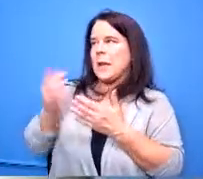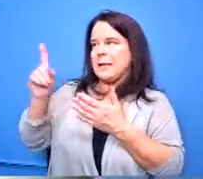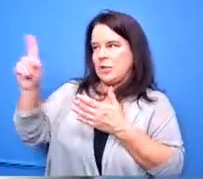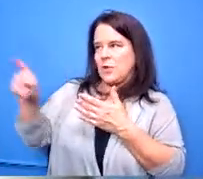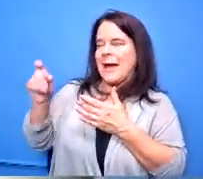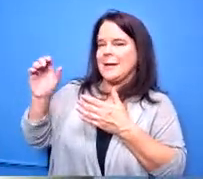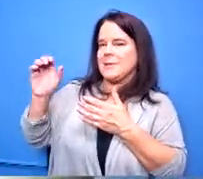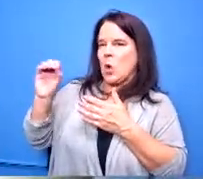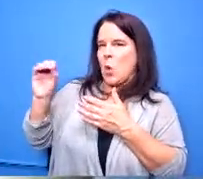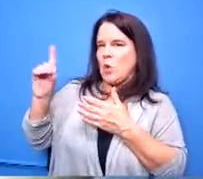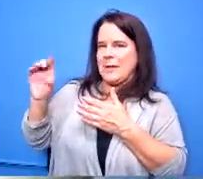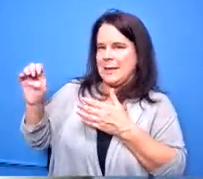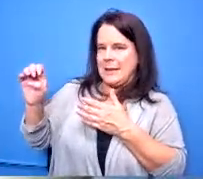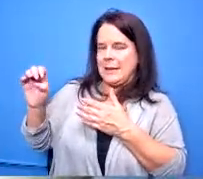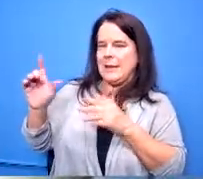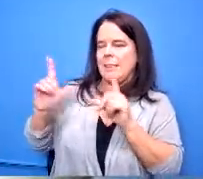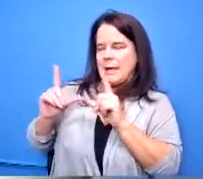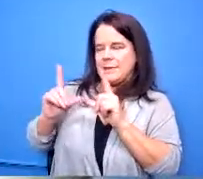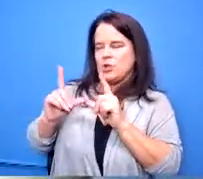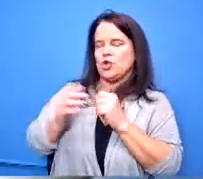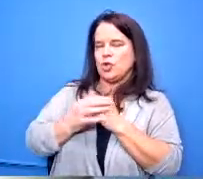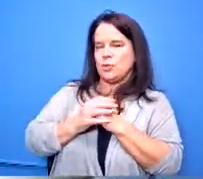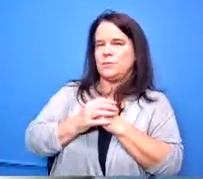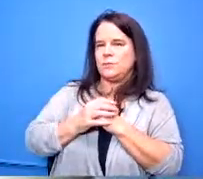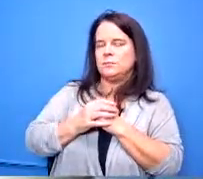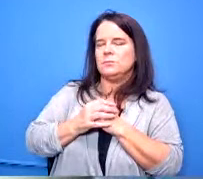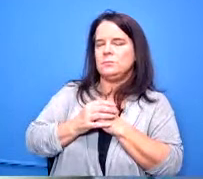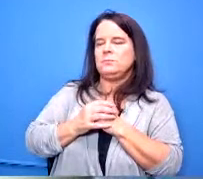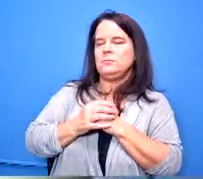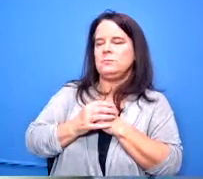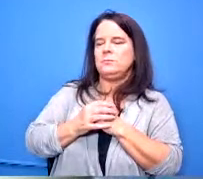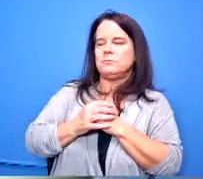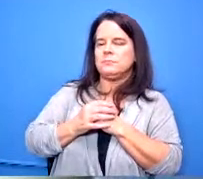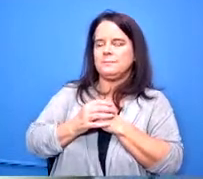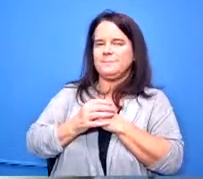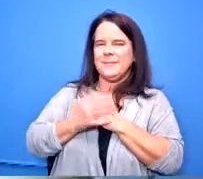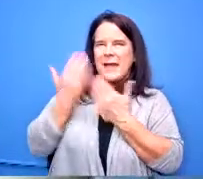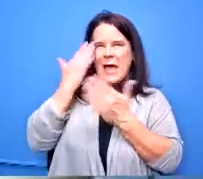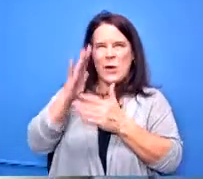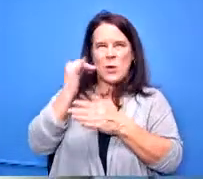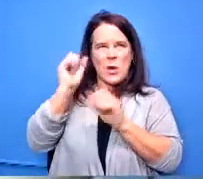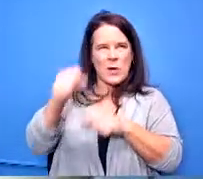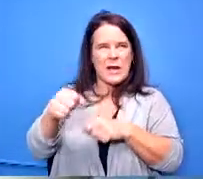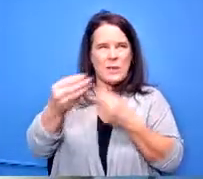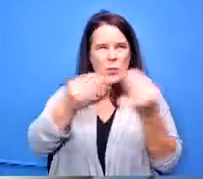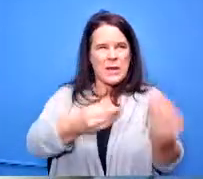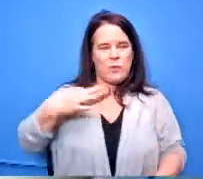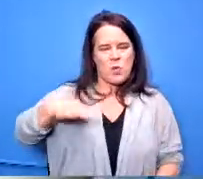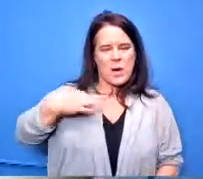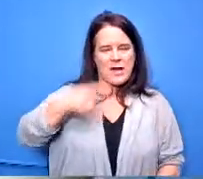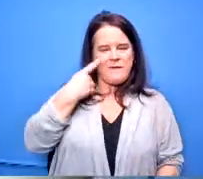licensure because i don't know that we can grant credit uh to students for that type of class the